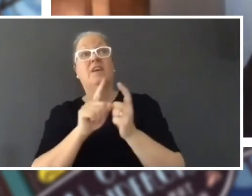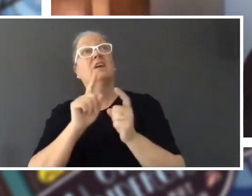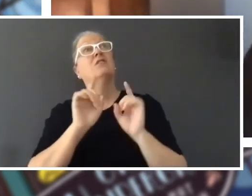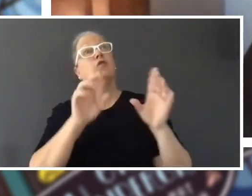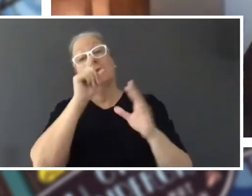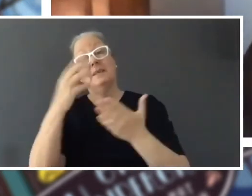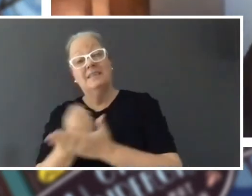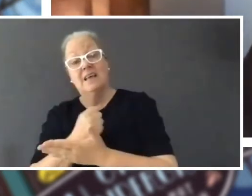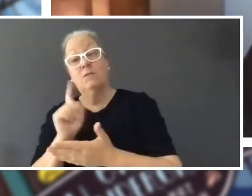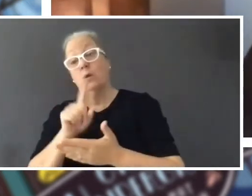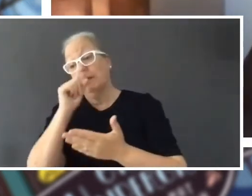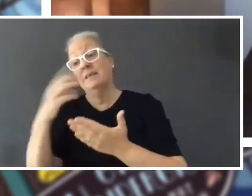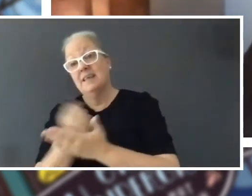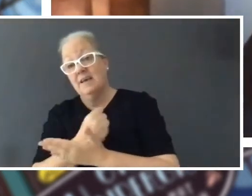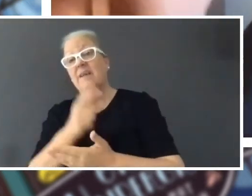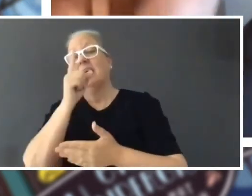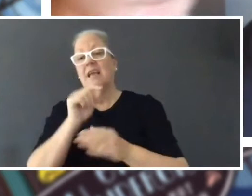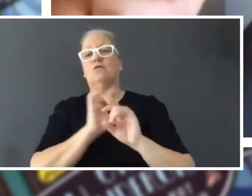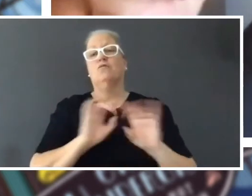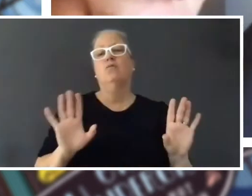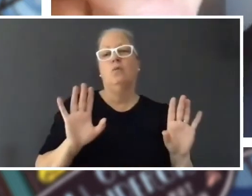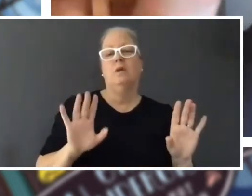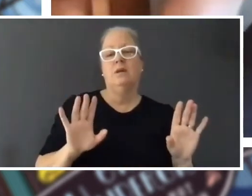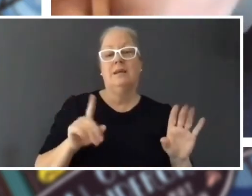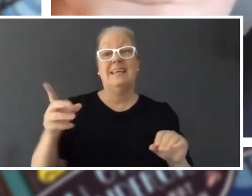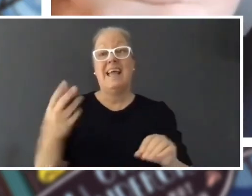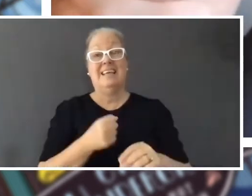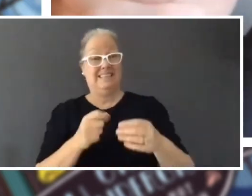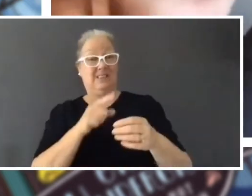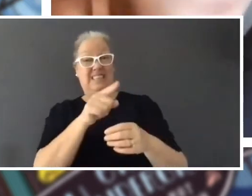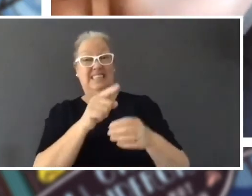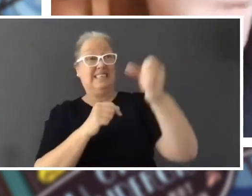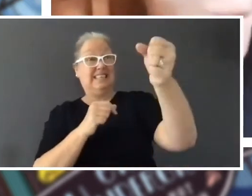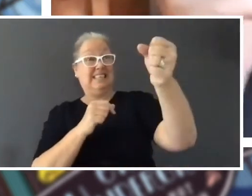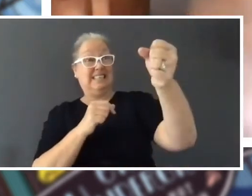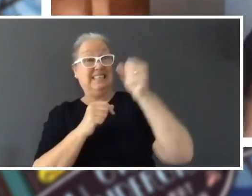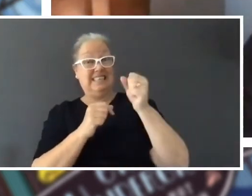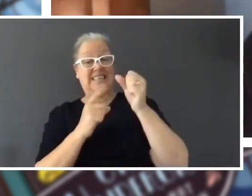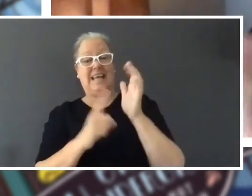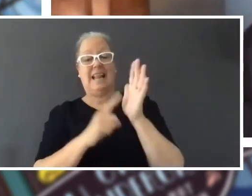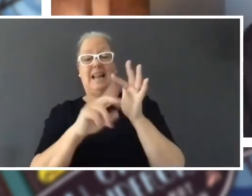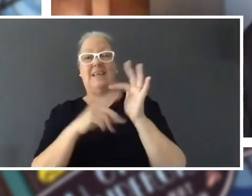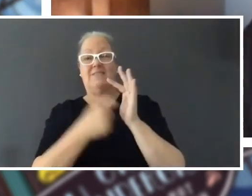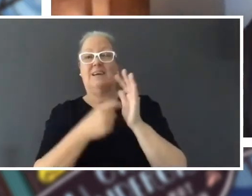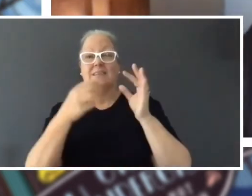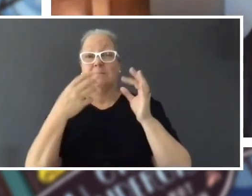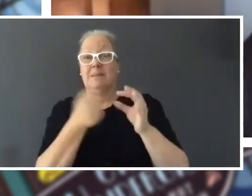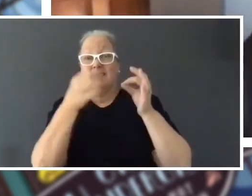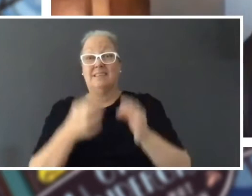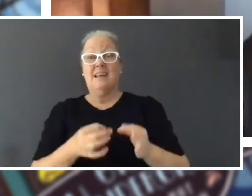saved would be destroyed instead. He has to pull the lever and he has to make a decision right now. I didn't know what choice he was going